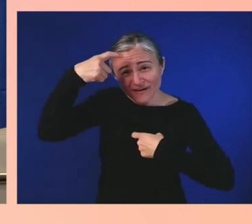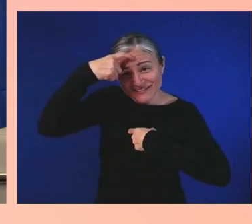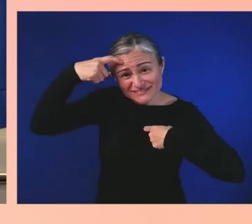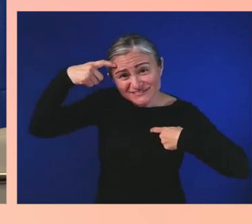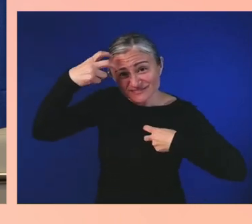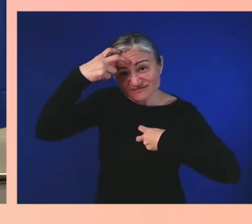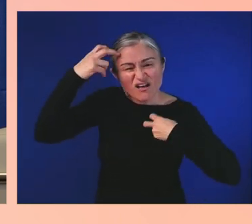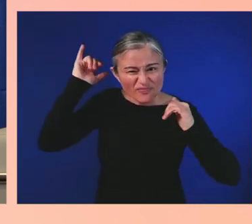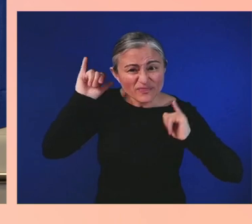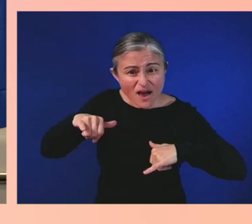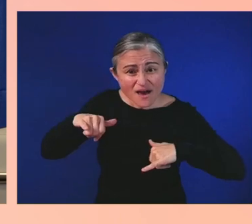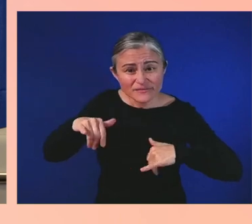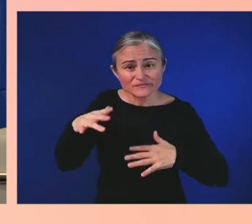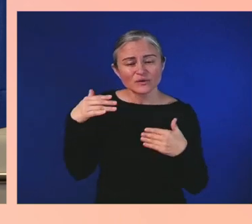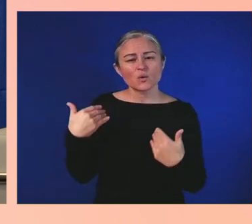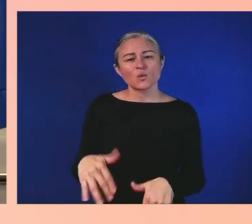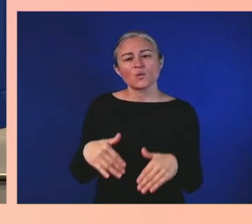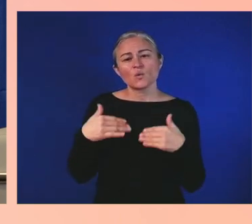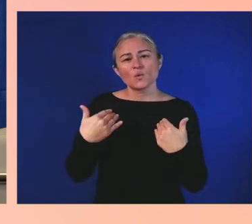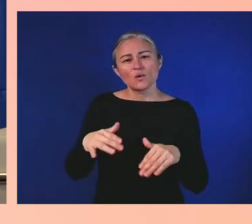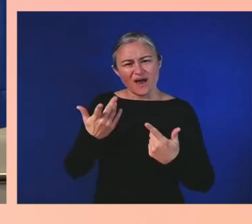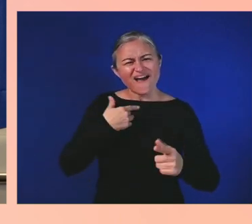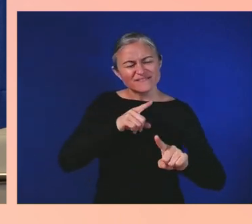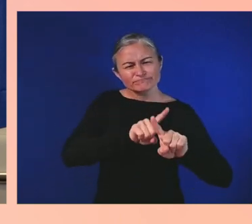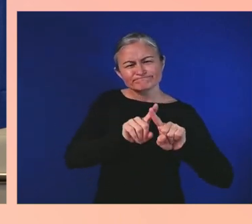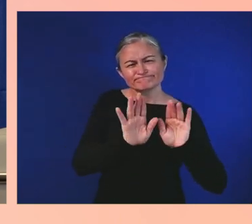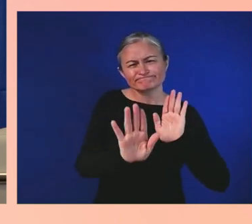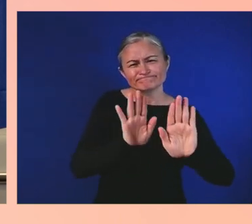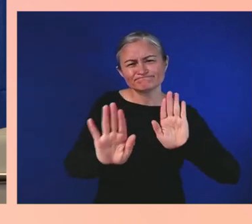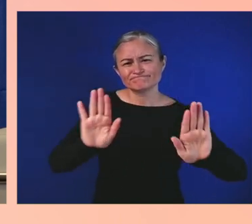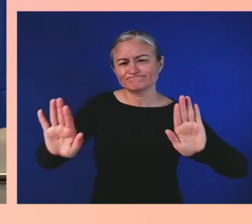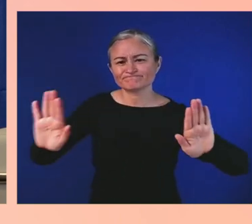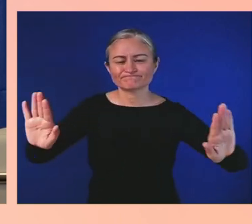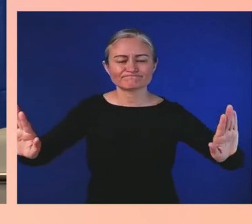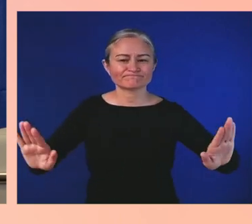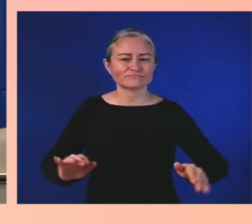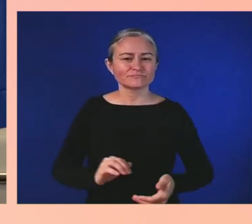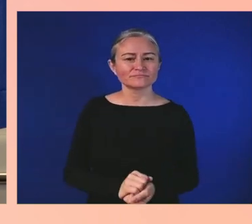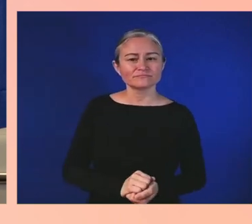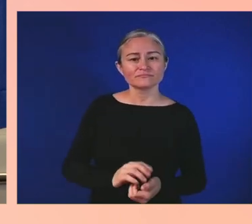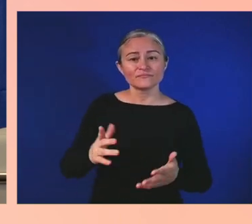Living in black and brown skin in the United States,